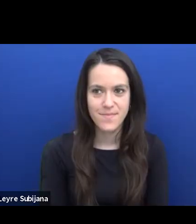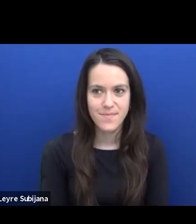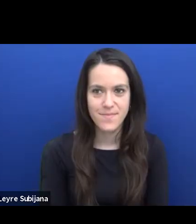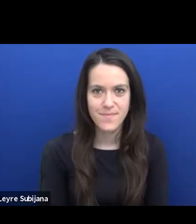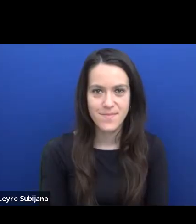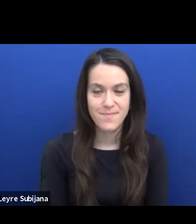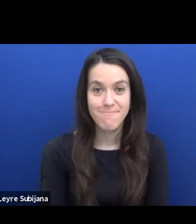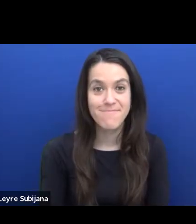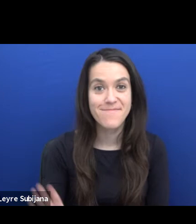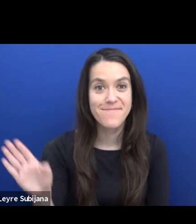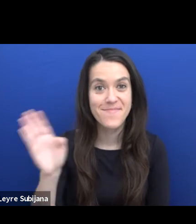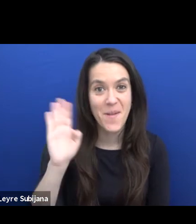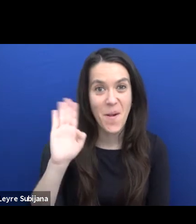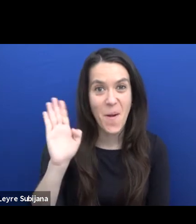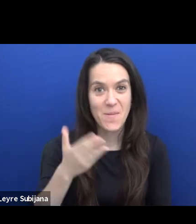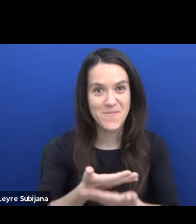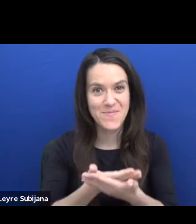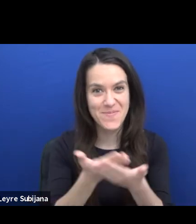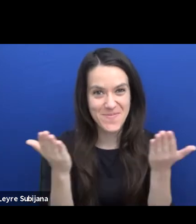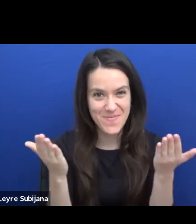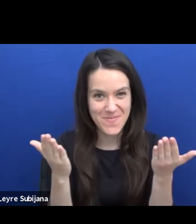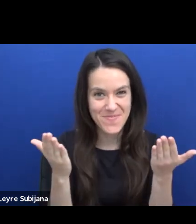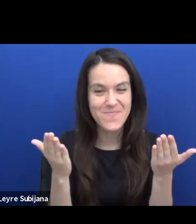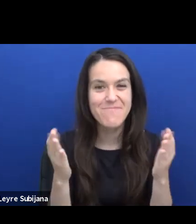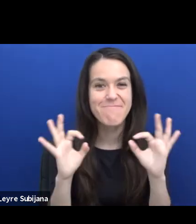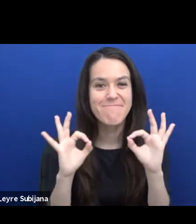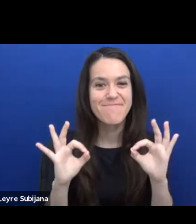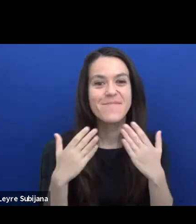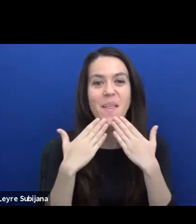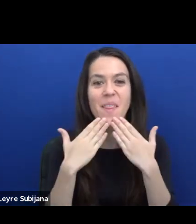Hello, everyone. Thank you, Heidi and Serge,